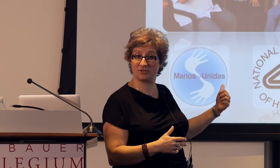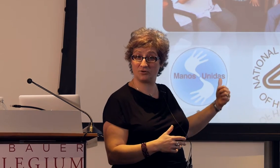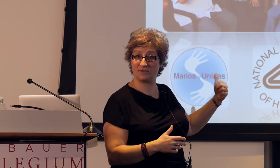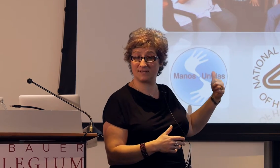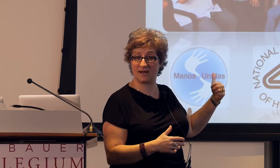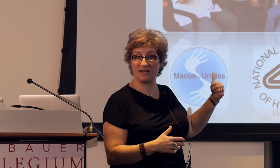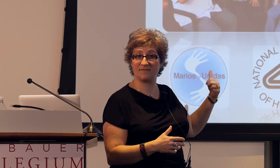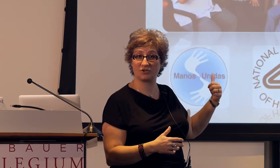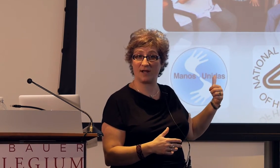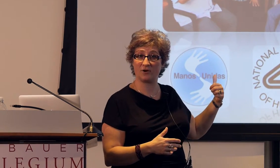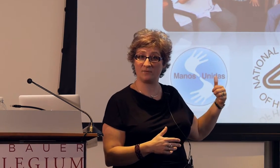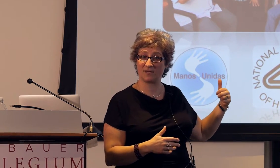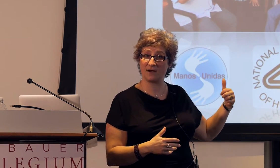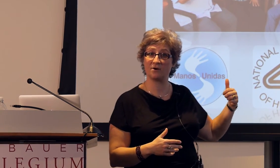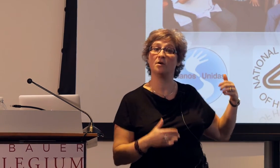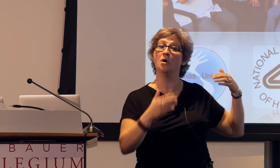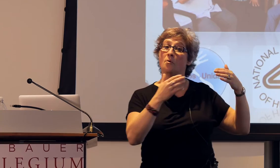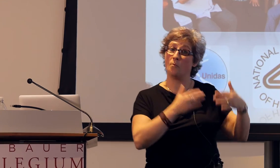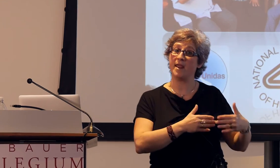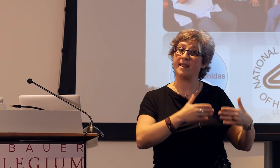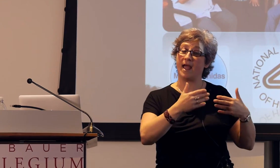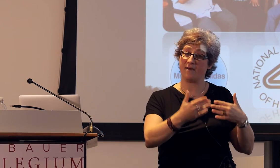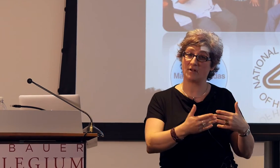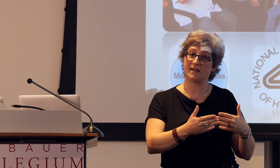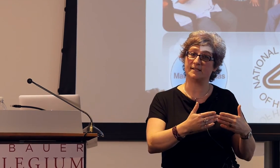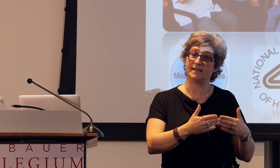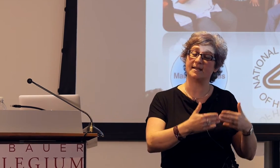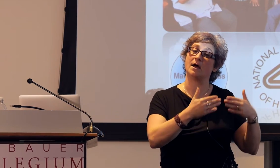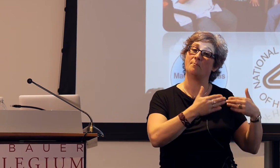study of the child homesigner, we have collected data